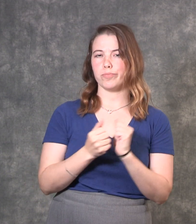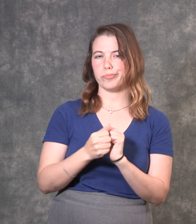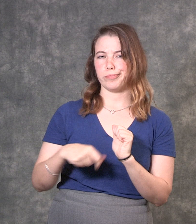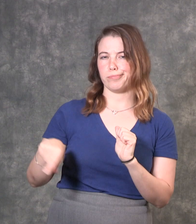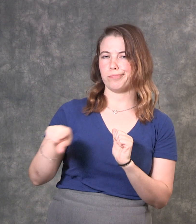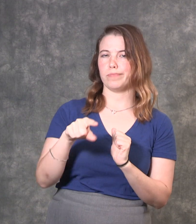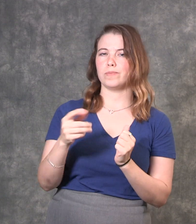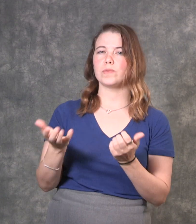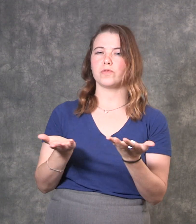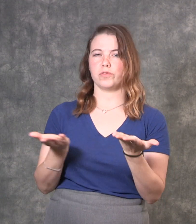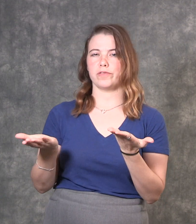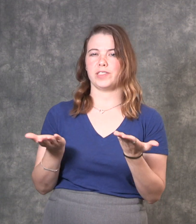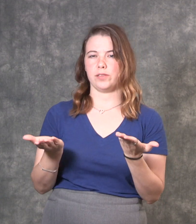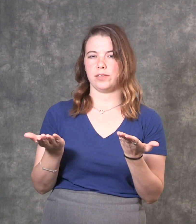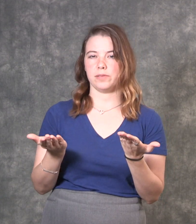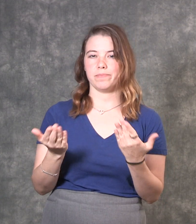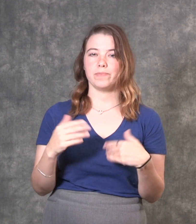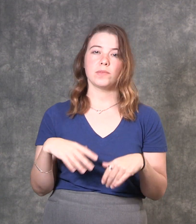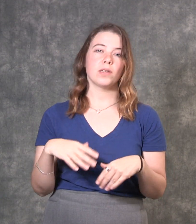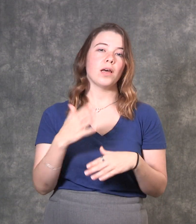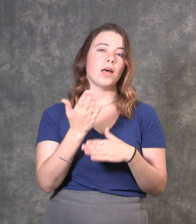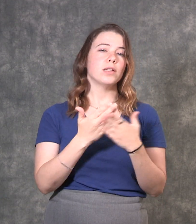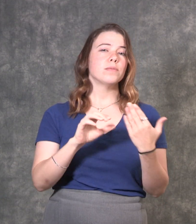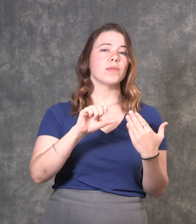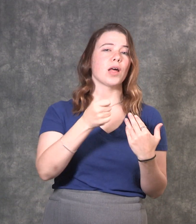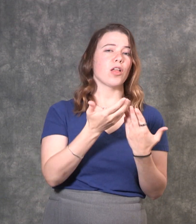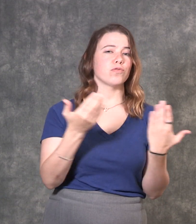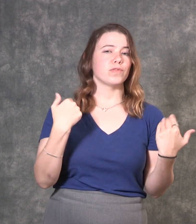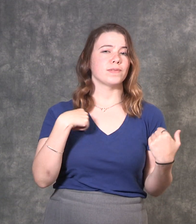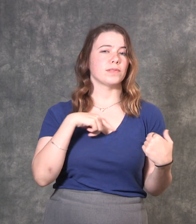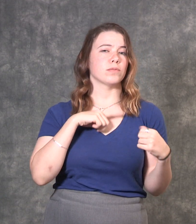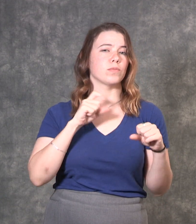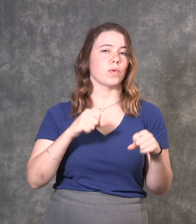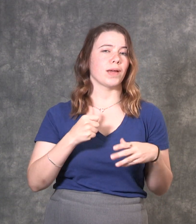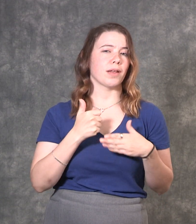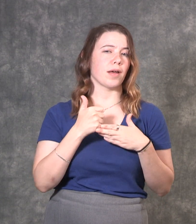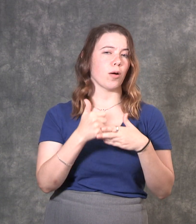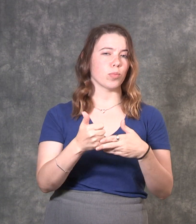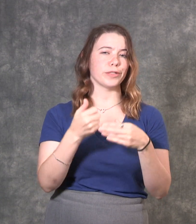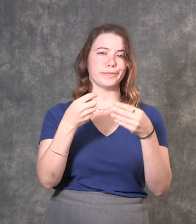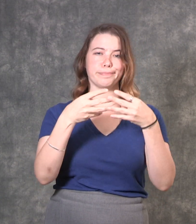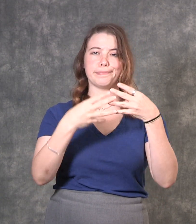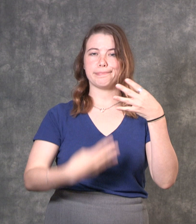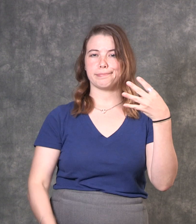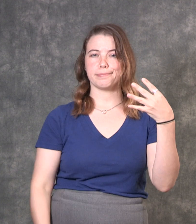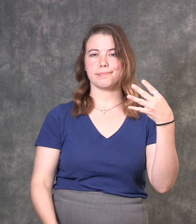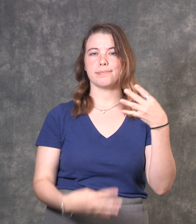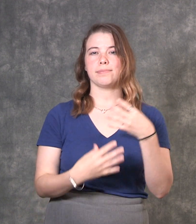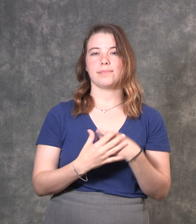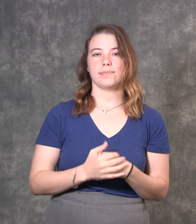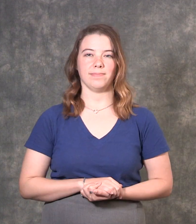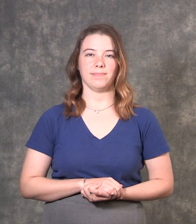Some of the various issues we can help with include: you want to better